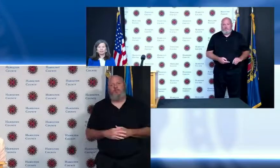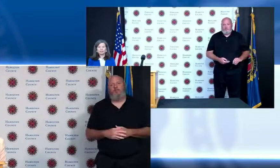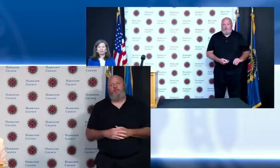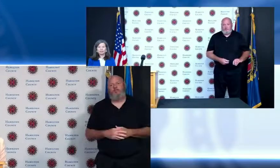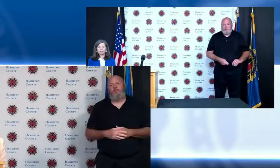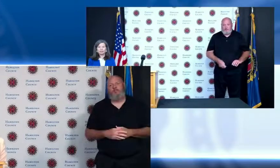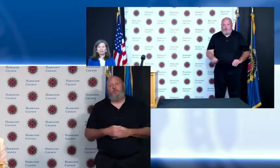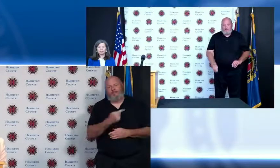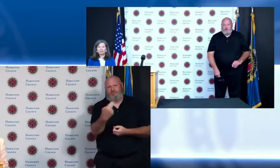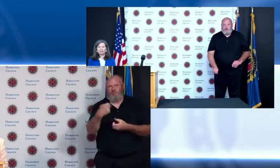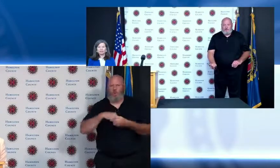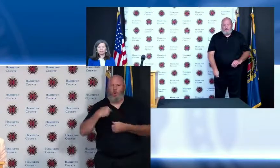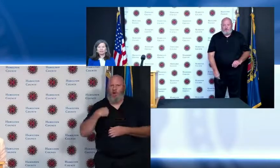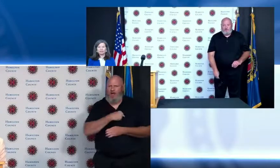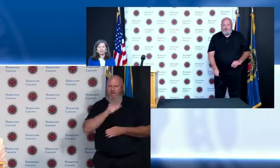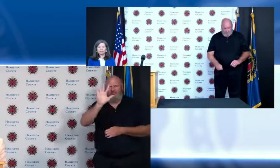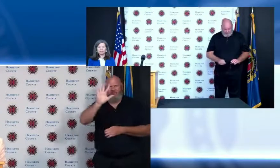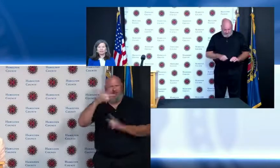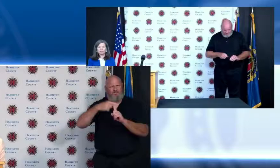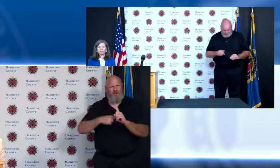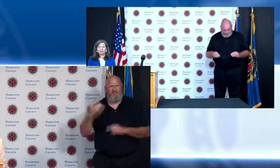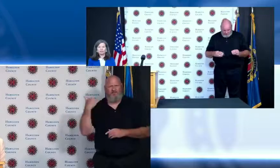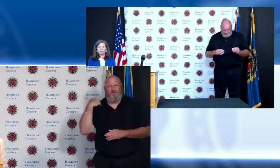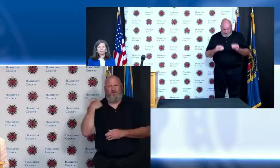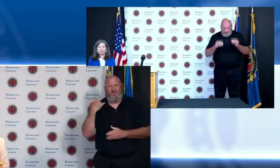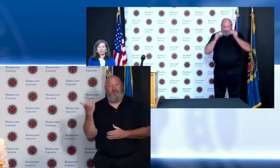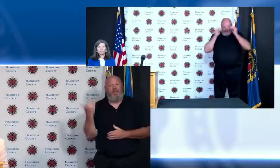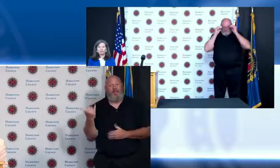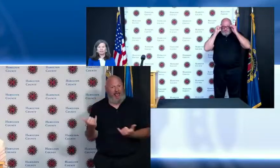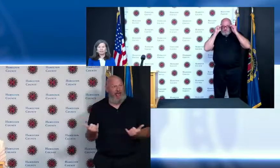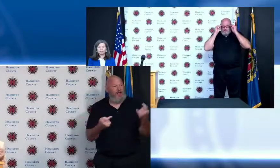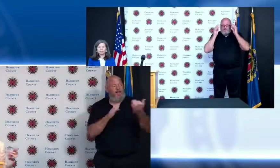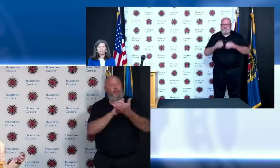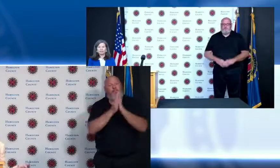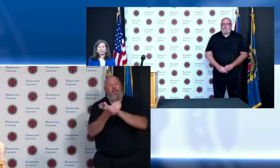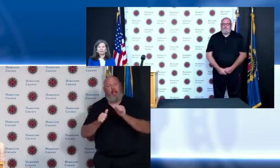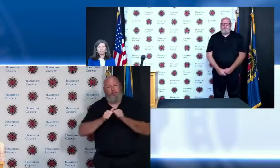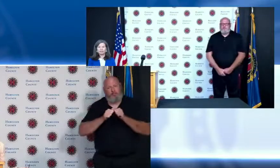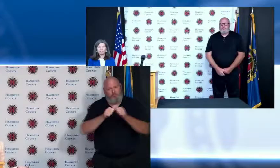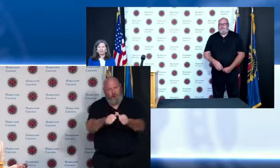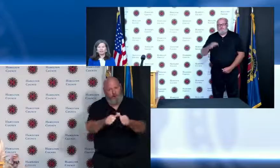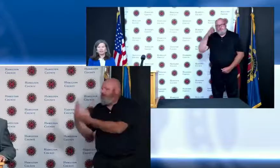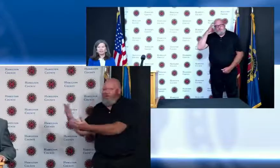he is now the permanent Health Commissioner in Hamilton County so congratulations to Greg I'm